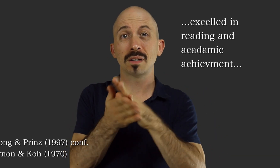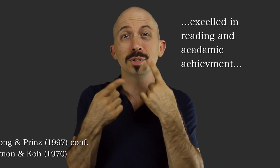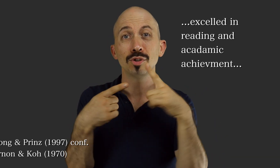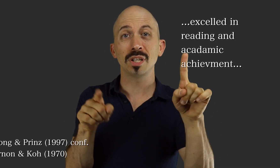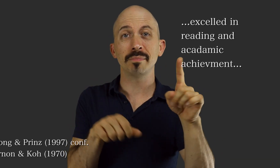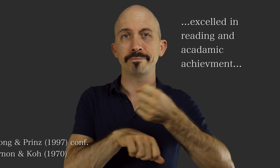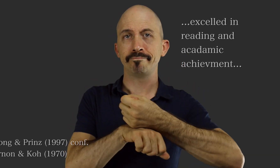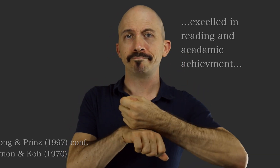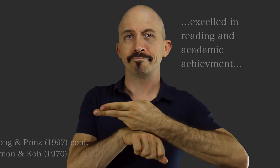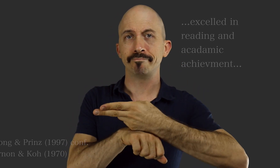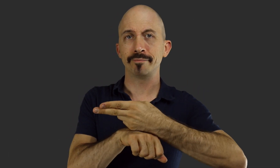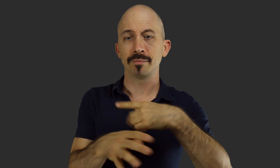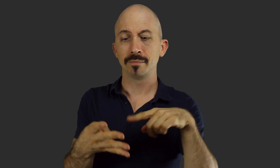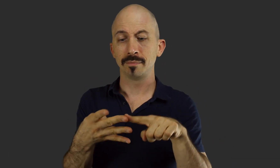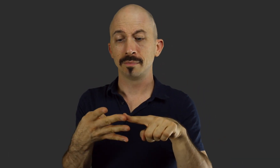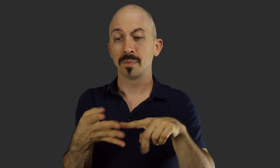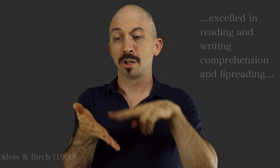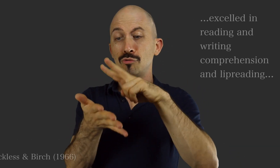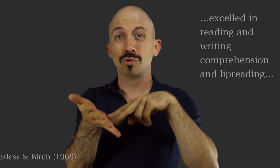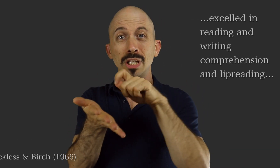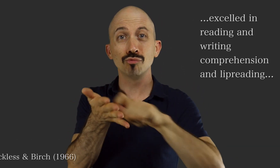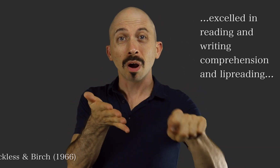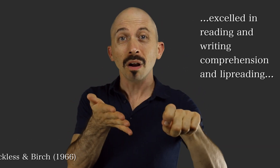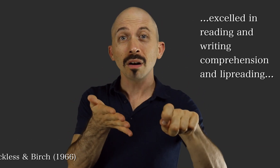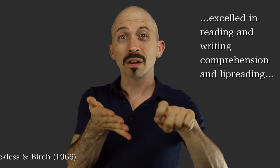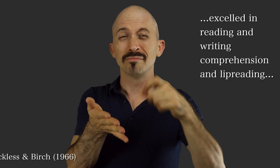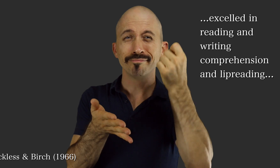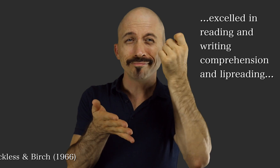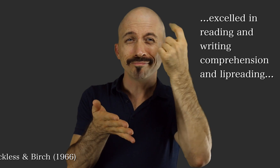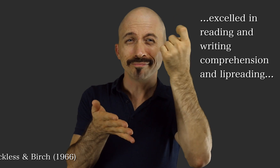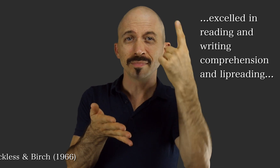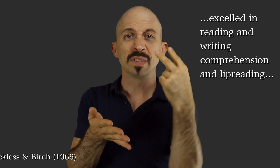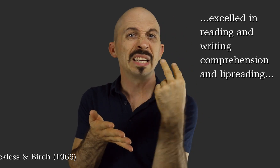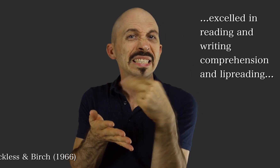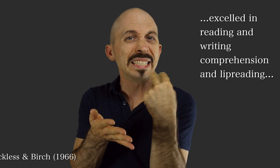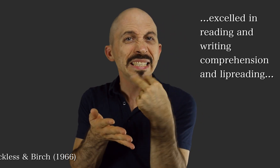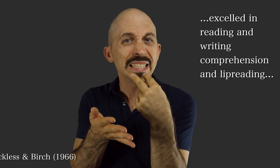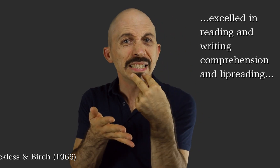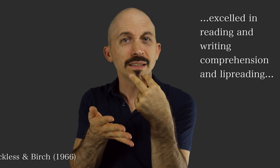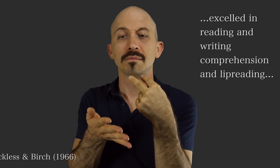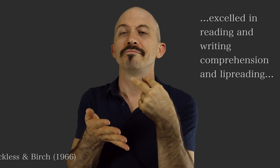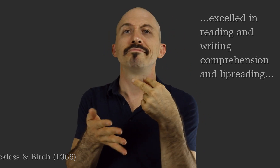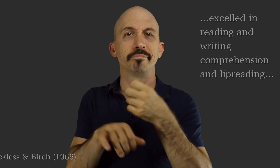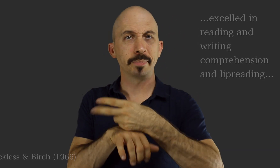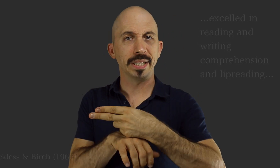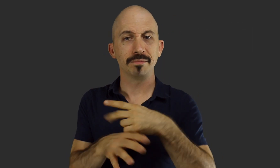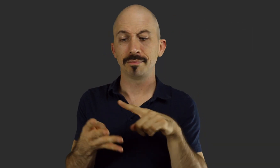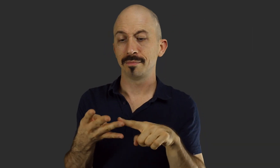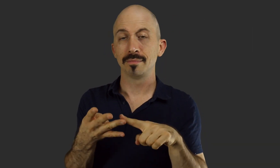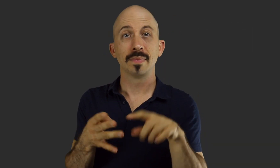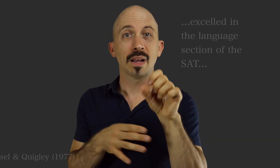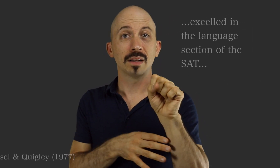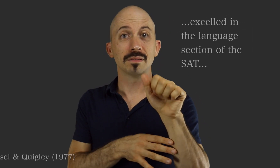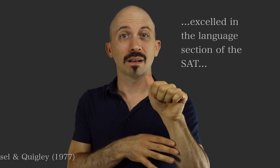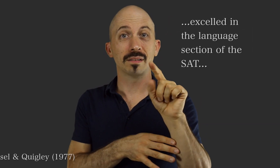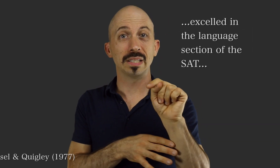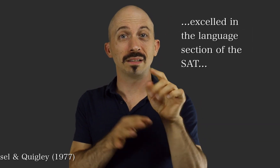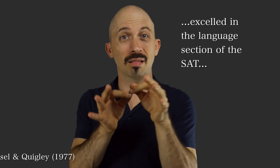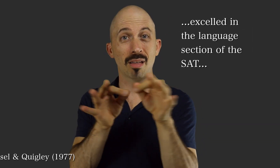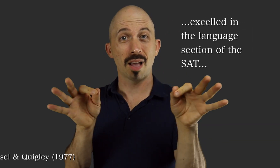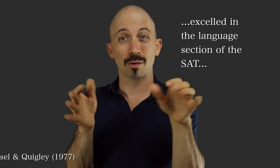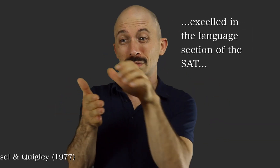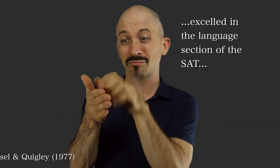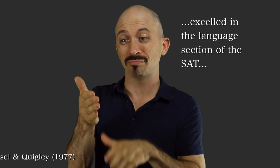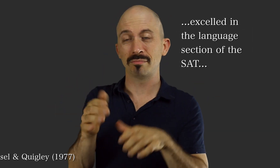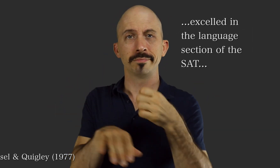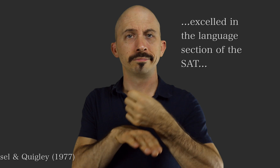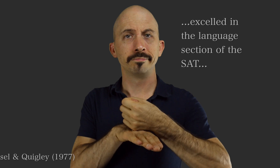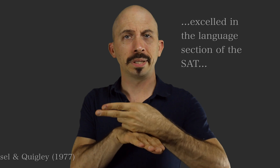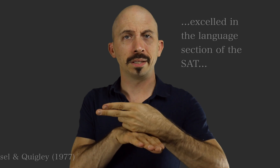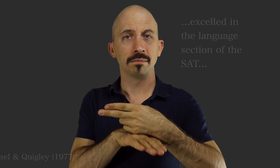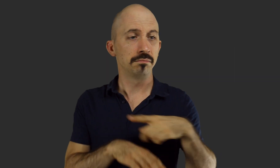The ASL-exposed babies beat the oral-exposed babies.